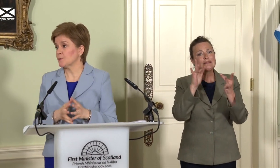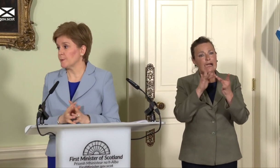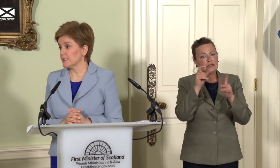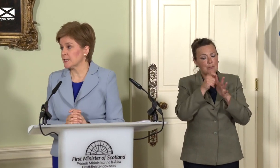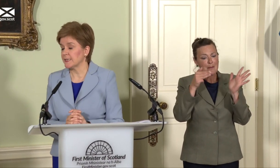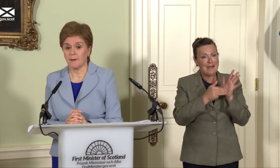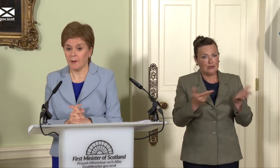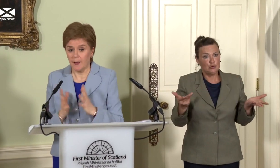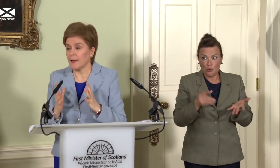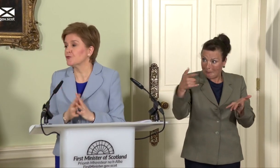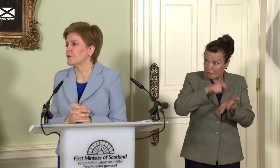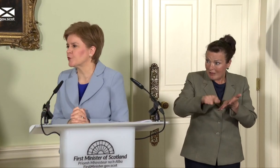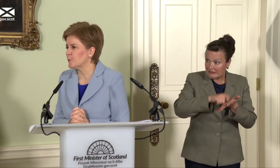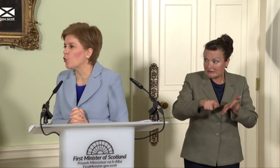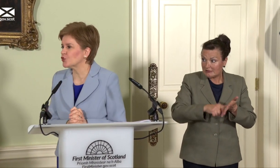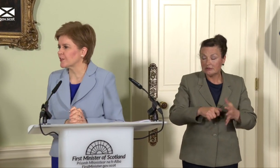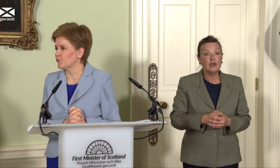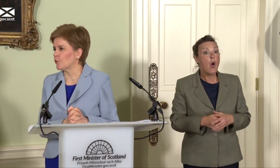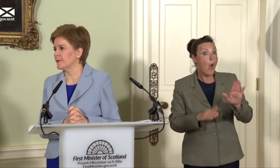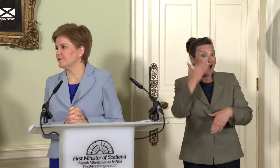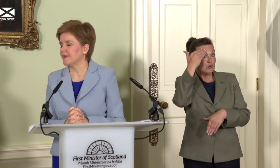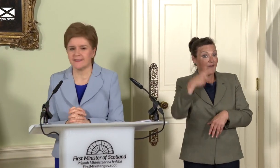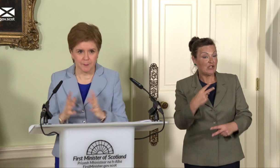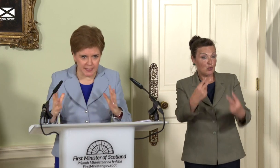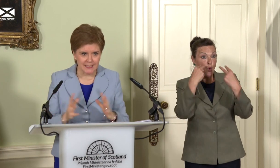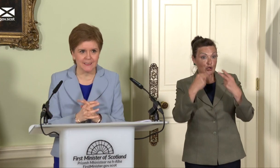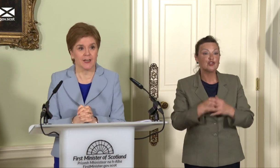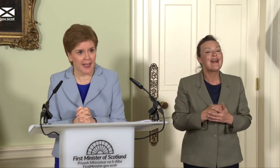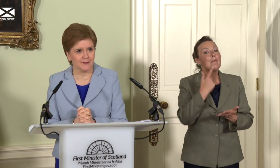today. I don’t know whether he will be watching or not, but if he is, I make it clear,